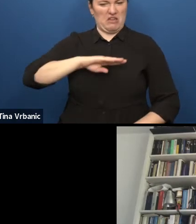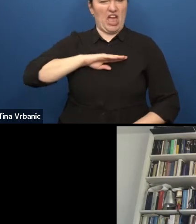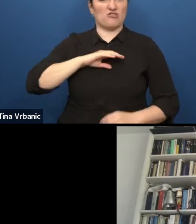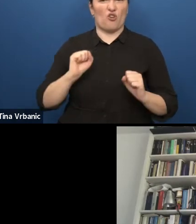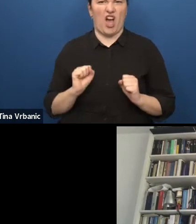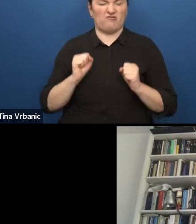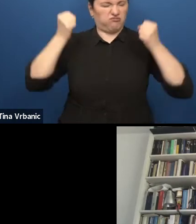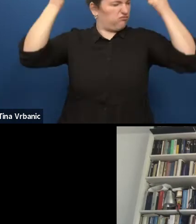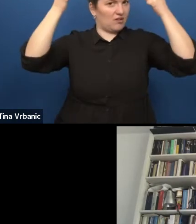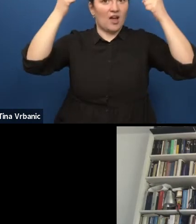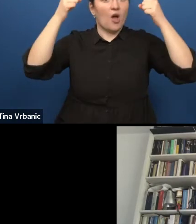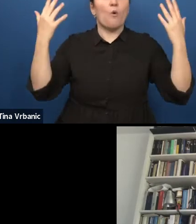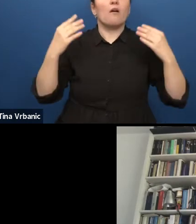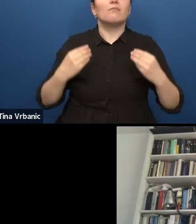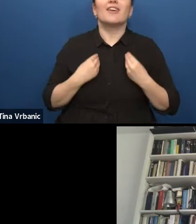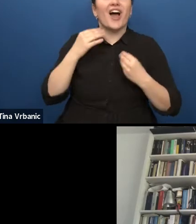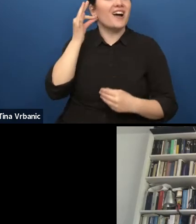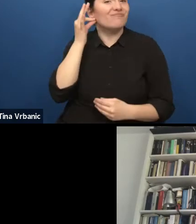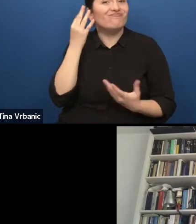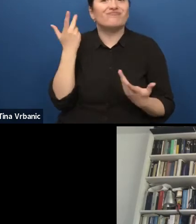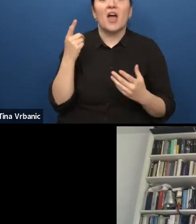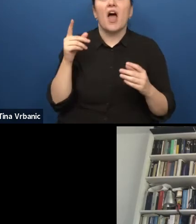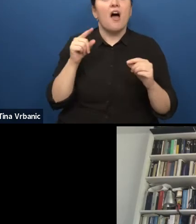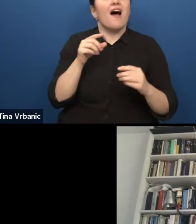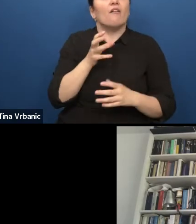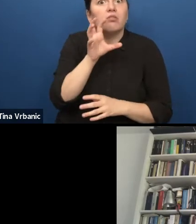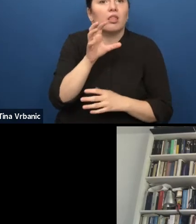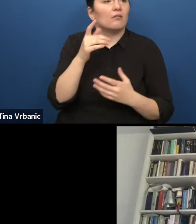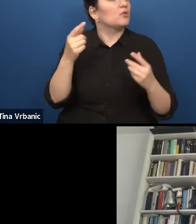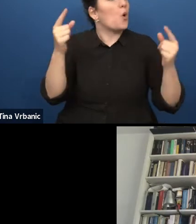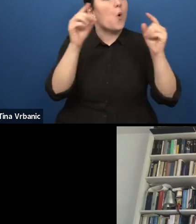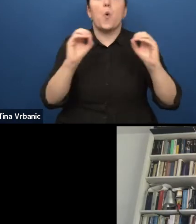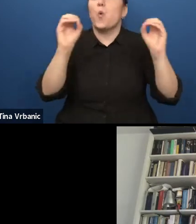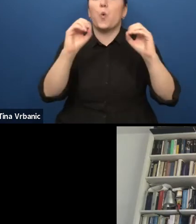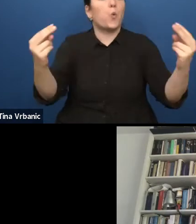because we can see the play also tomorrow at 6:30 PM,